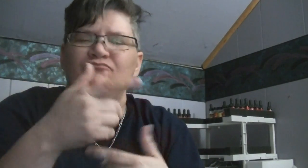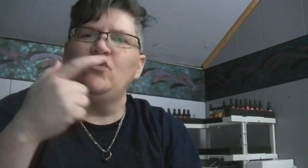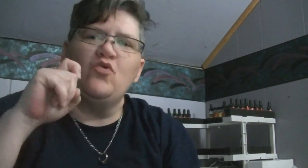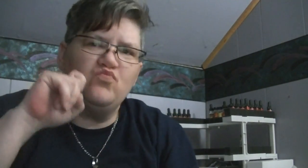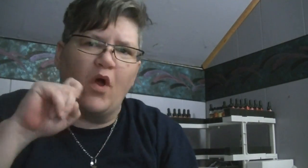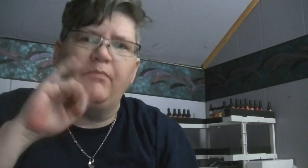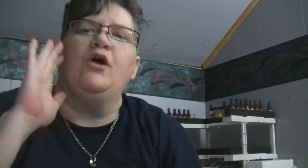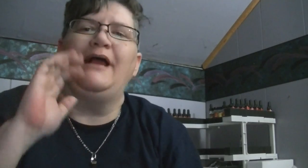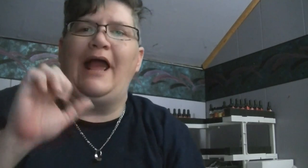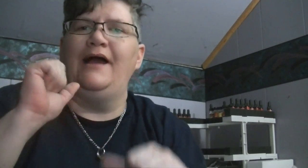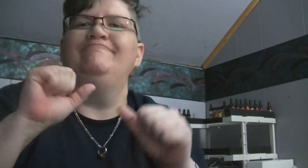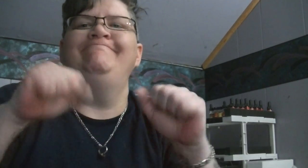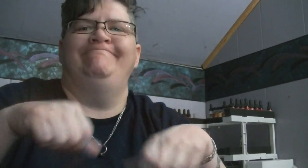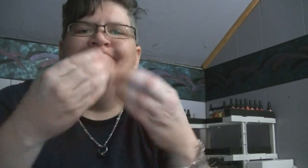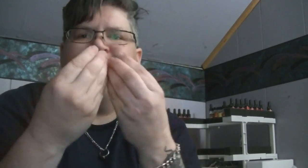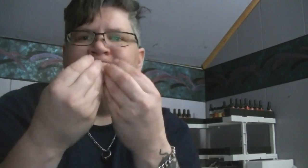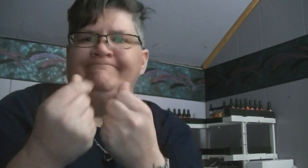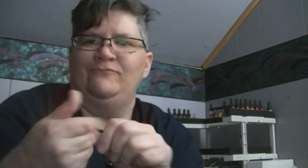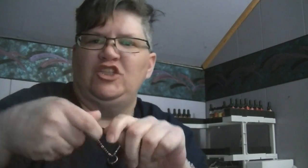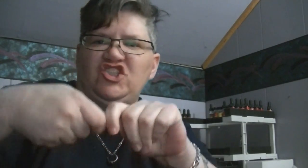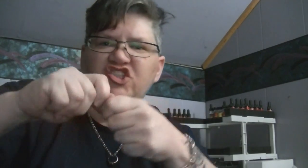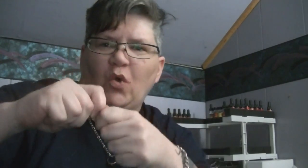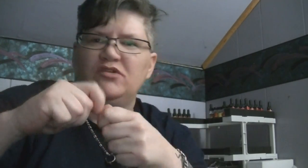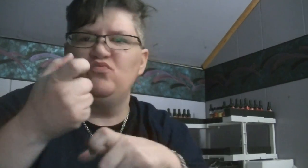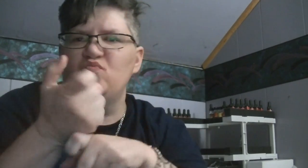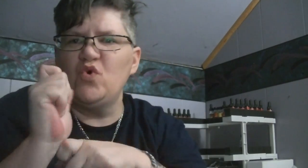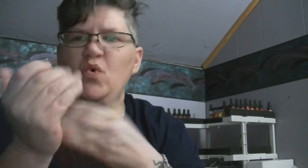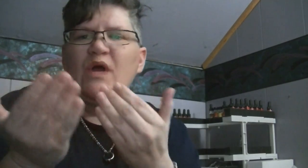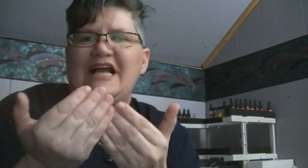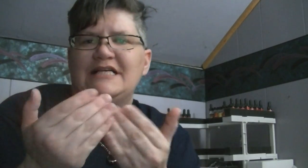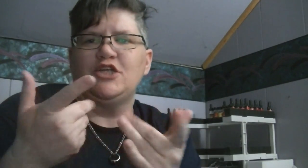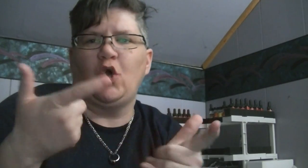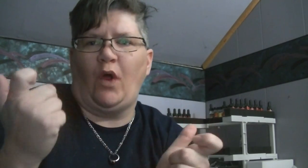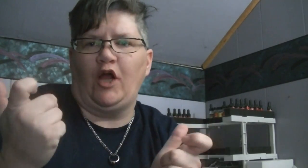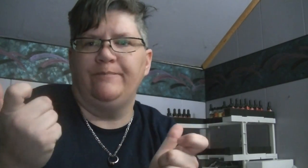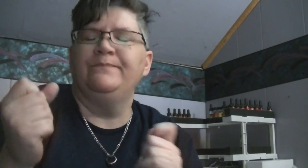is because rubber can dissolve , rip easily and quicker